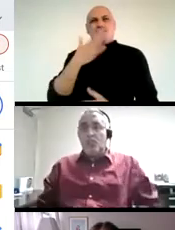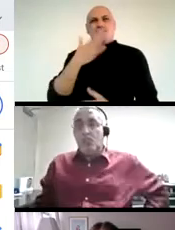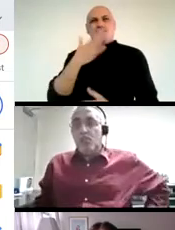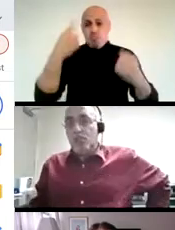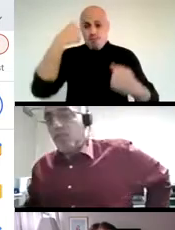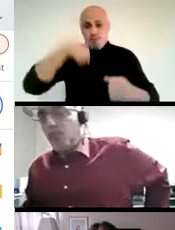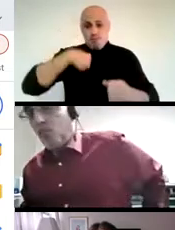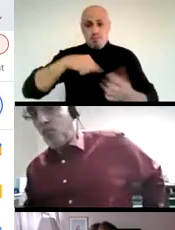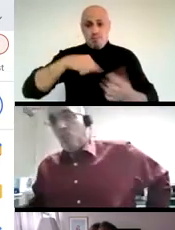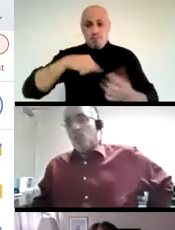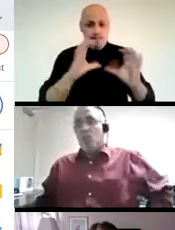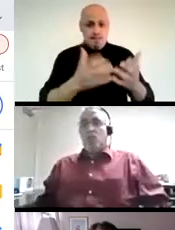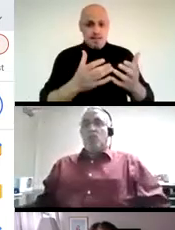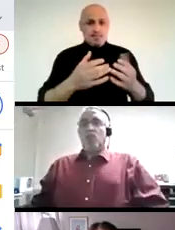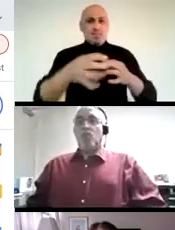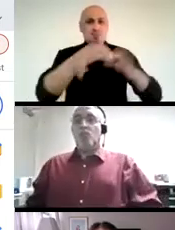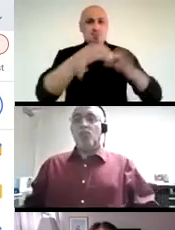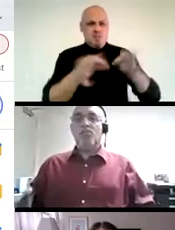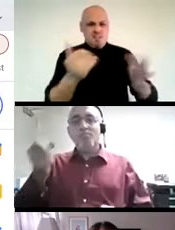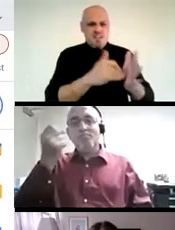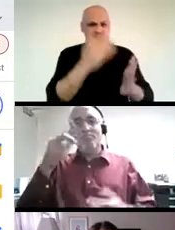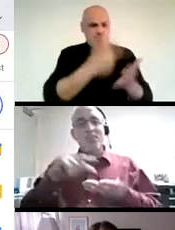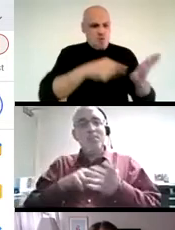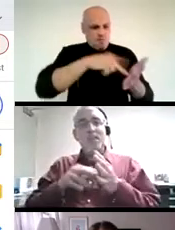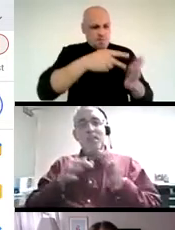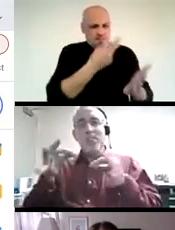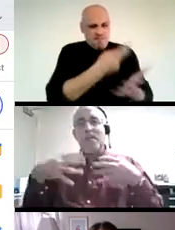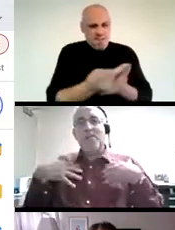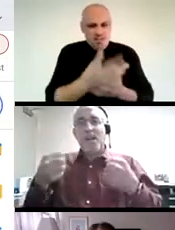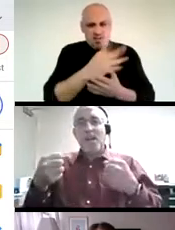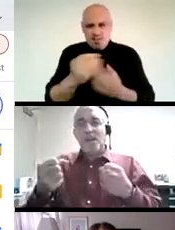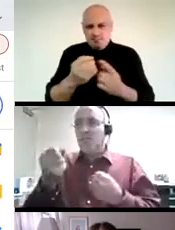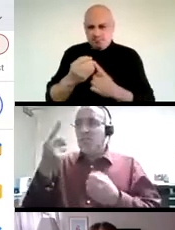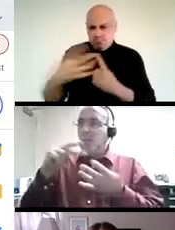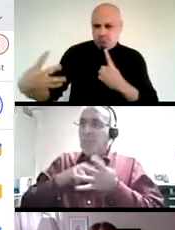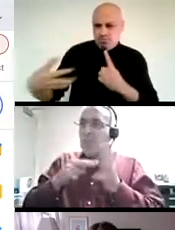So, to be brave in the classroom, to me, means to redefine what failure means and